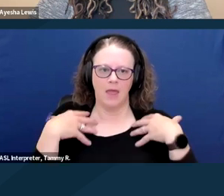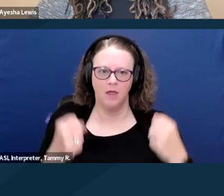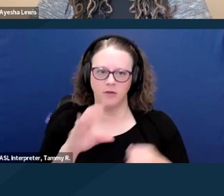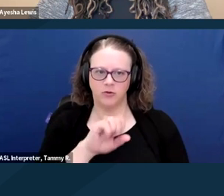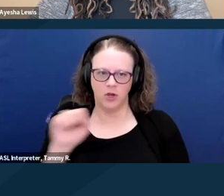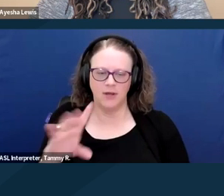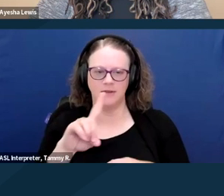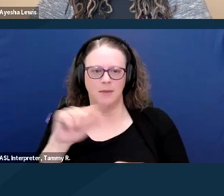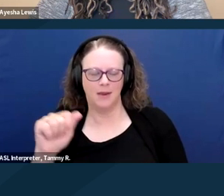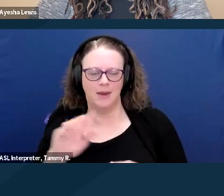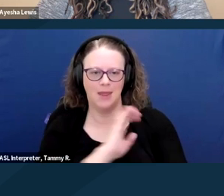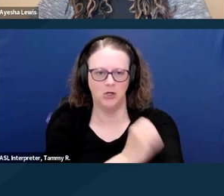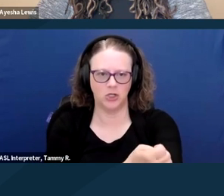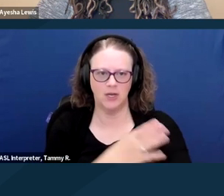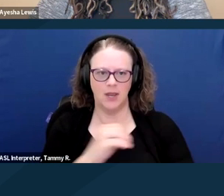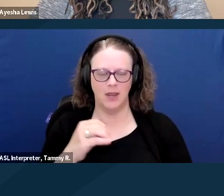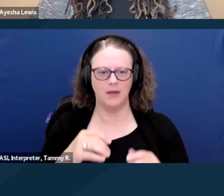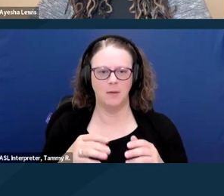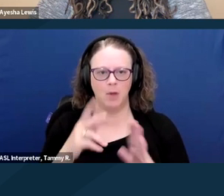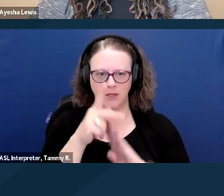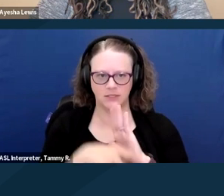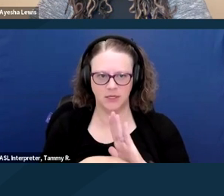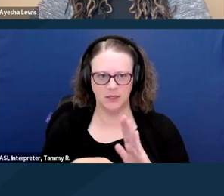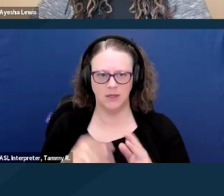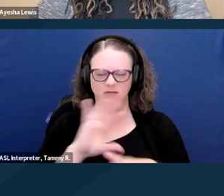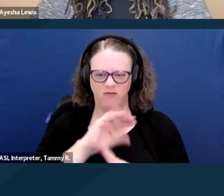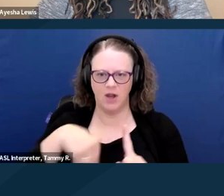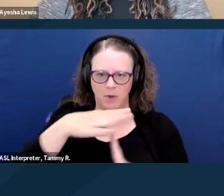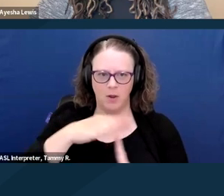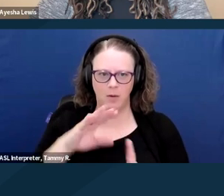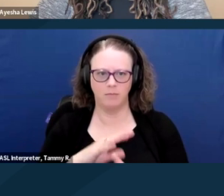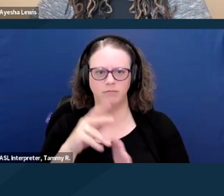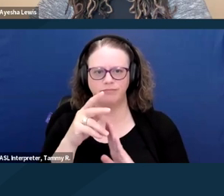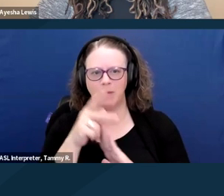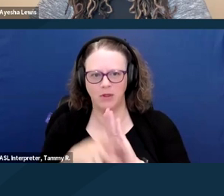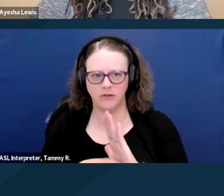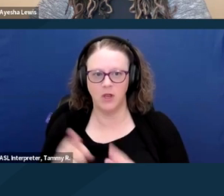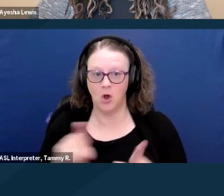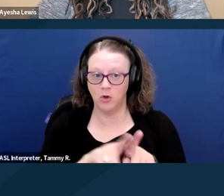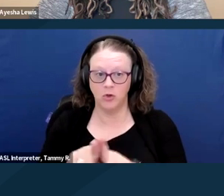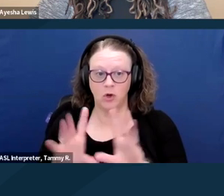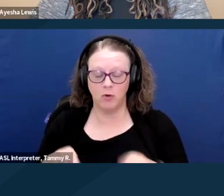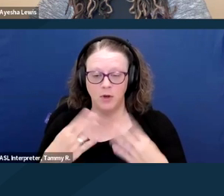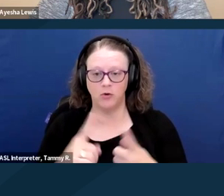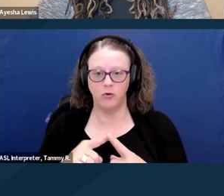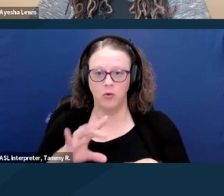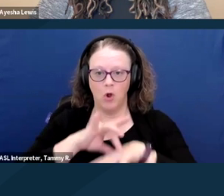and advocacy campaigns during other previous roles at Johns Hopkins University and Human Rights Watch.